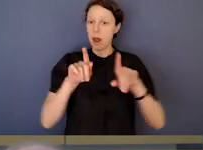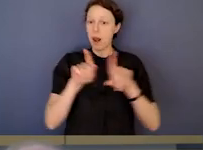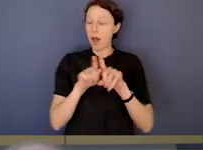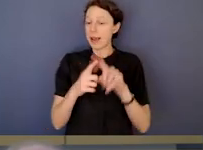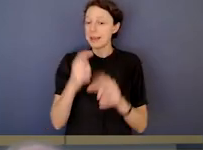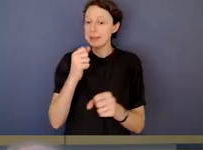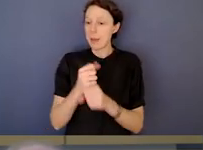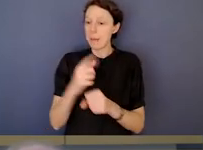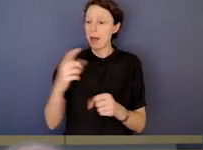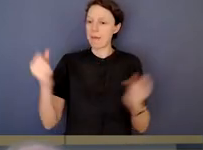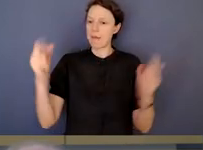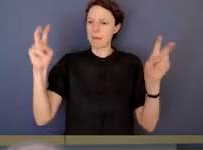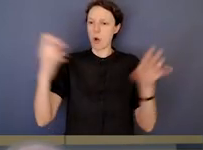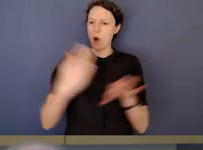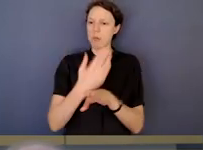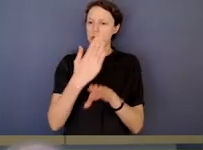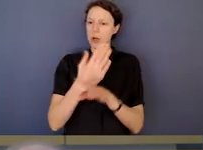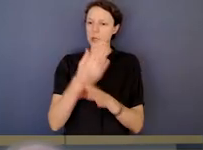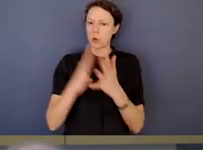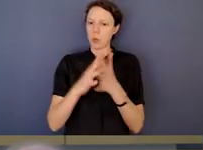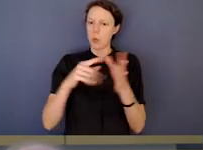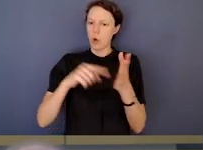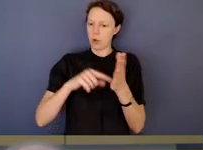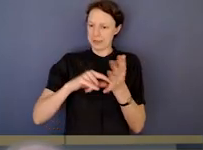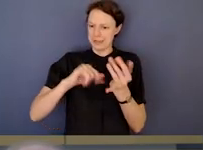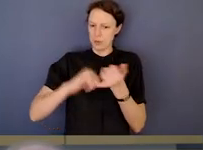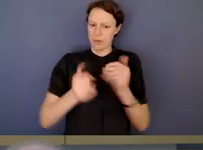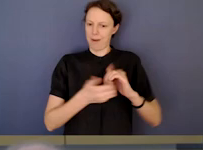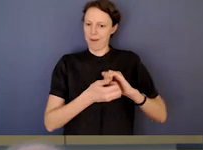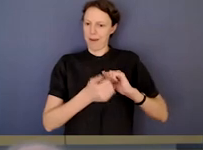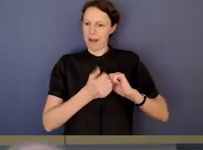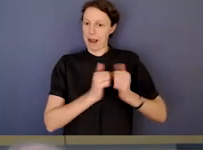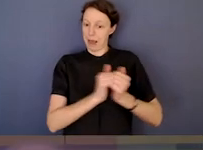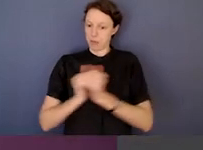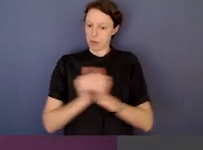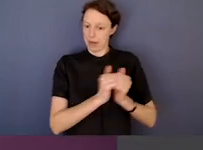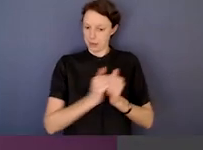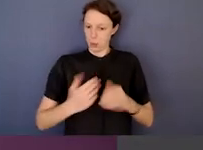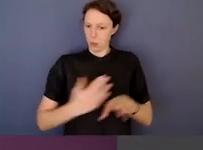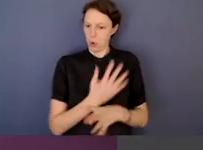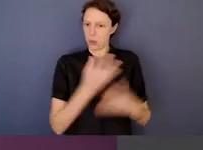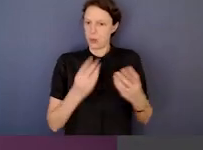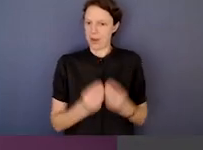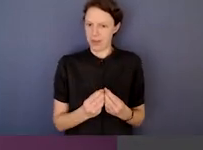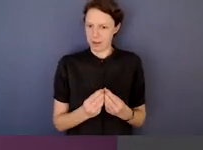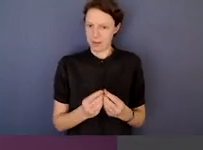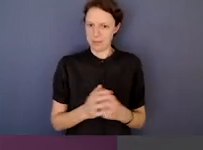Classic example, Operation Watts. But I think it's also worth pointing out that